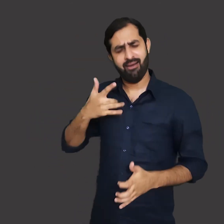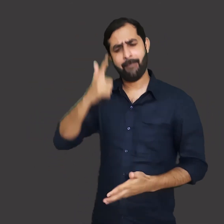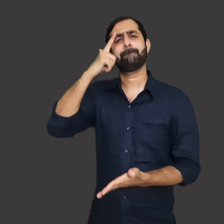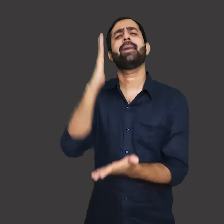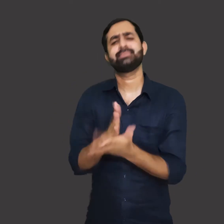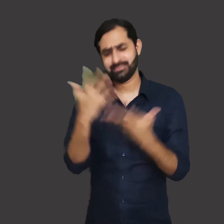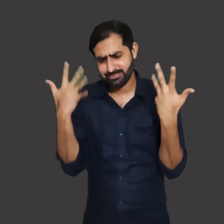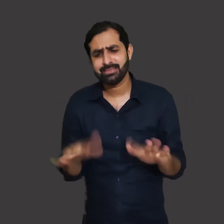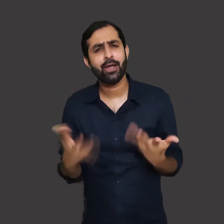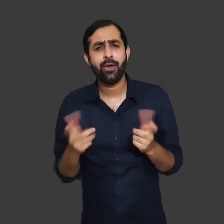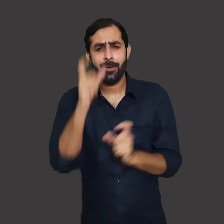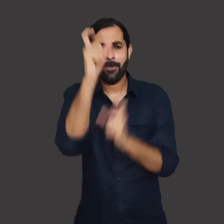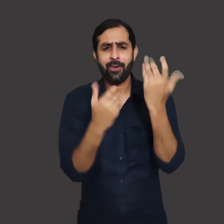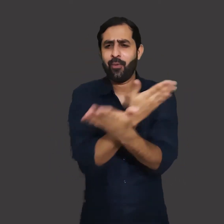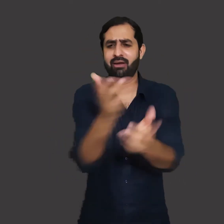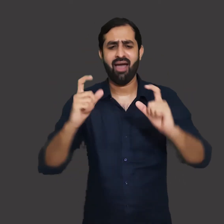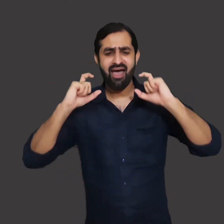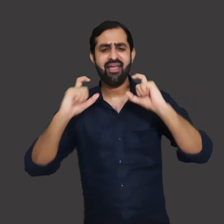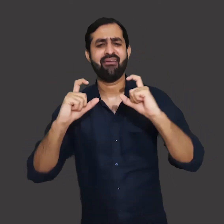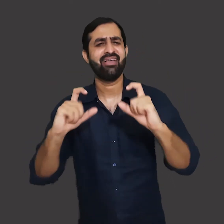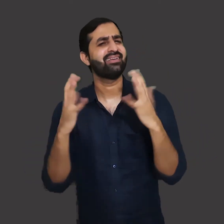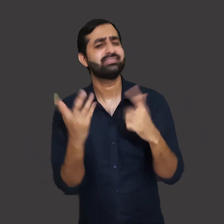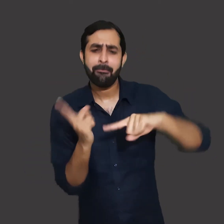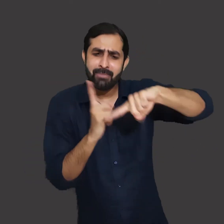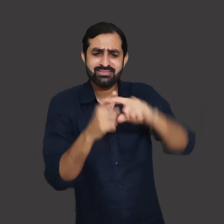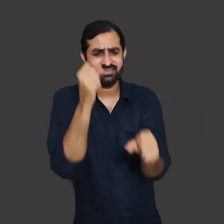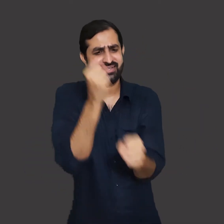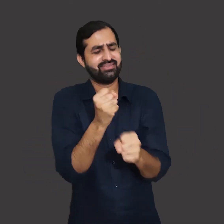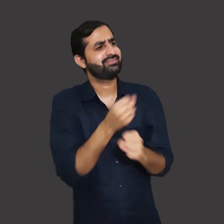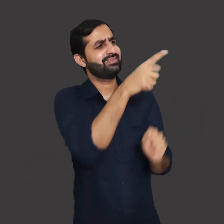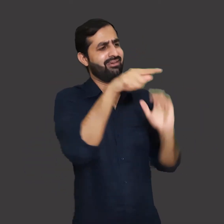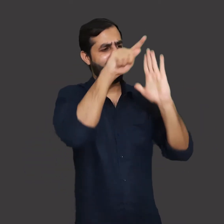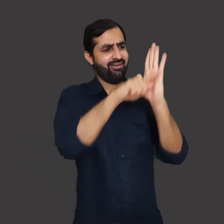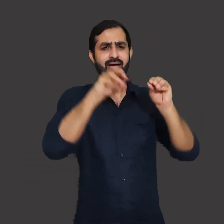the protection of environment at local, national and global level.